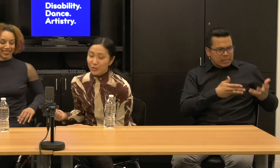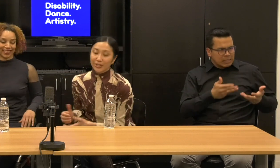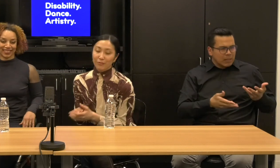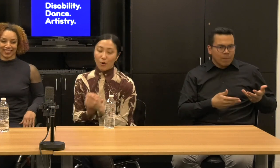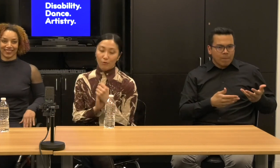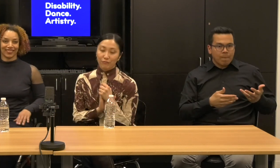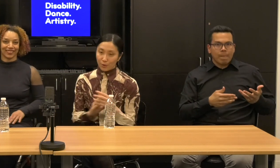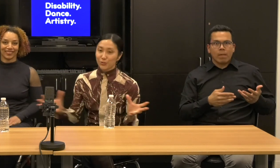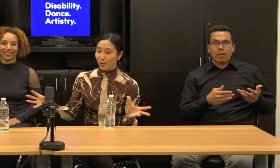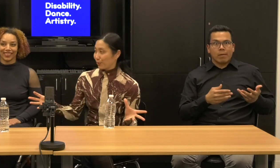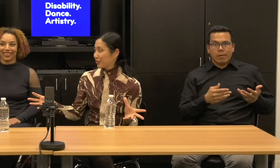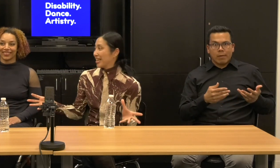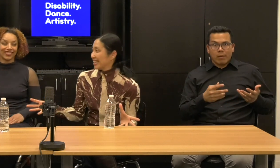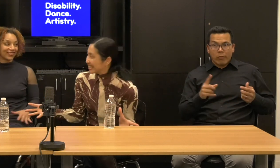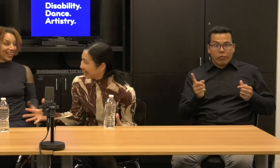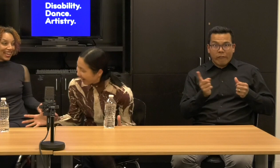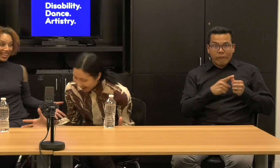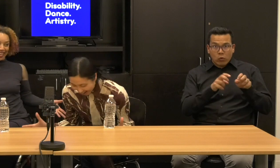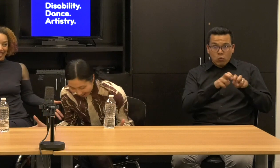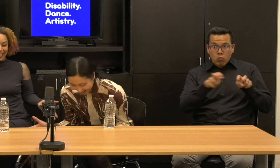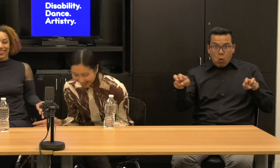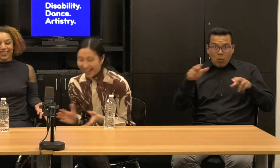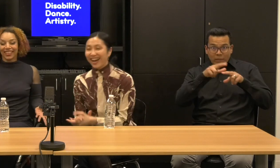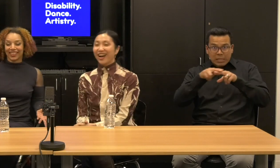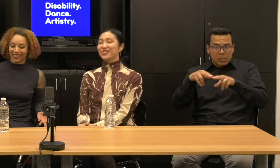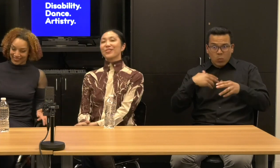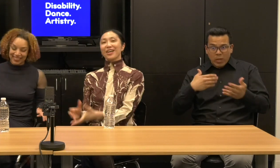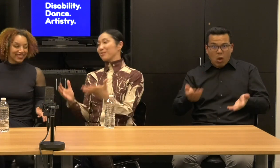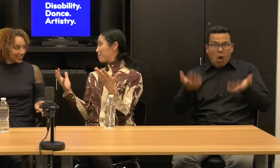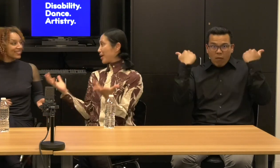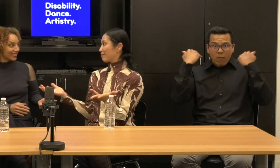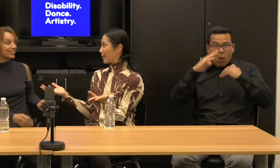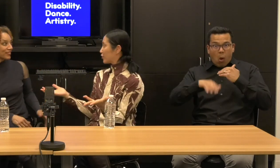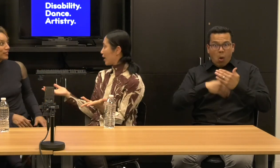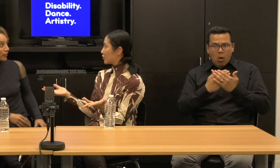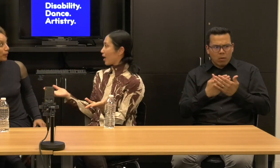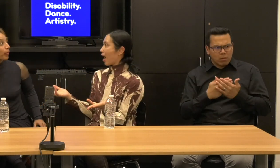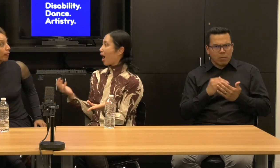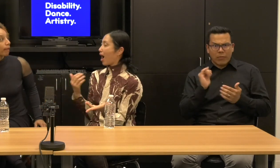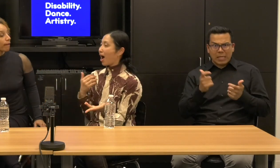We took out the whole first row of seats so big, big change.